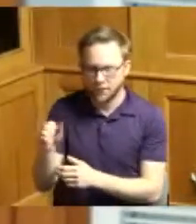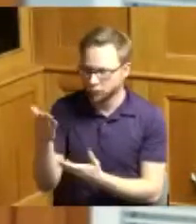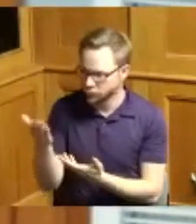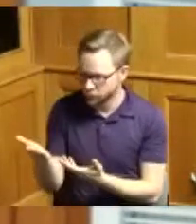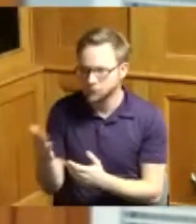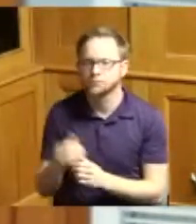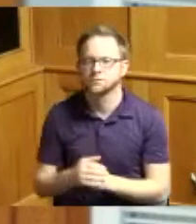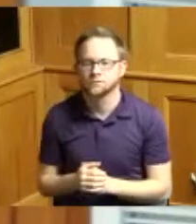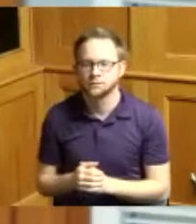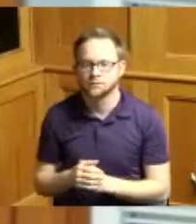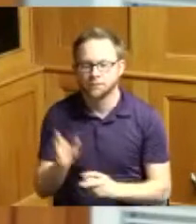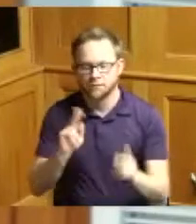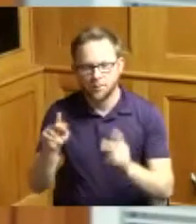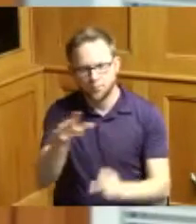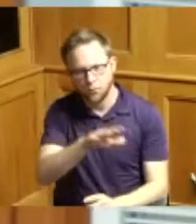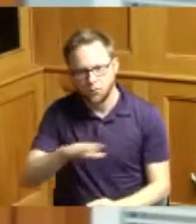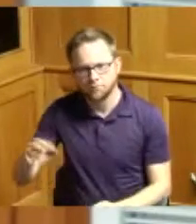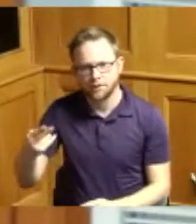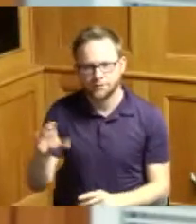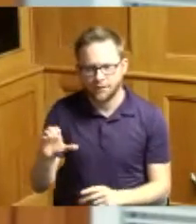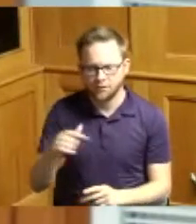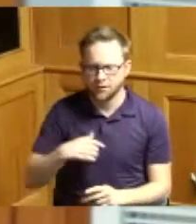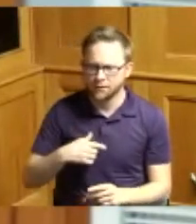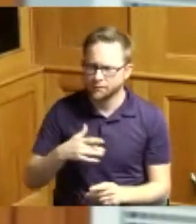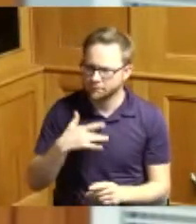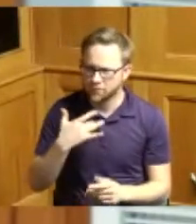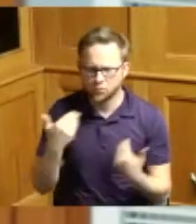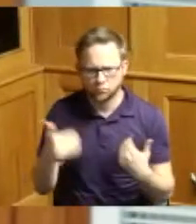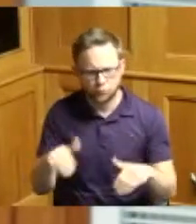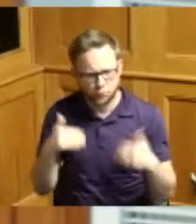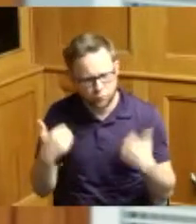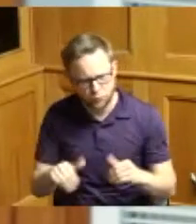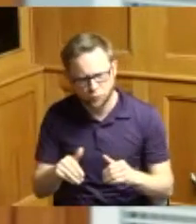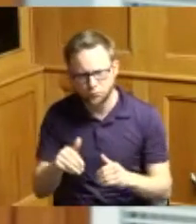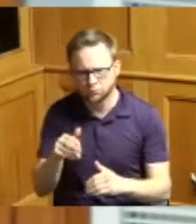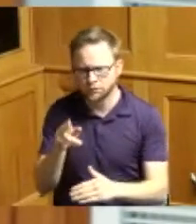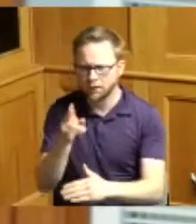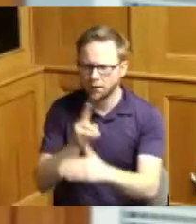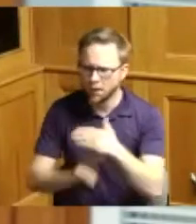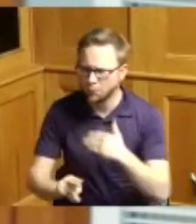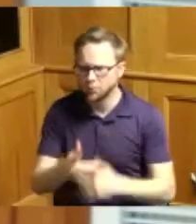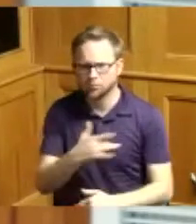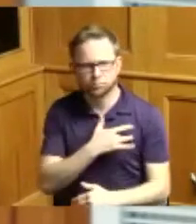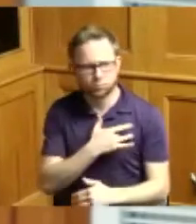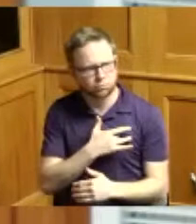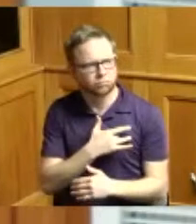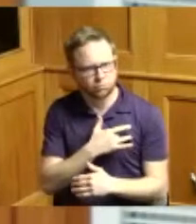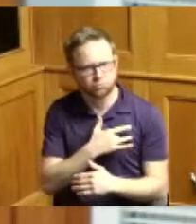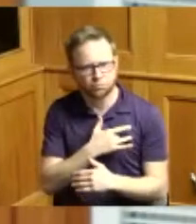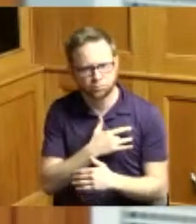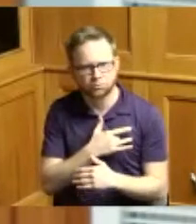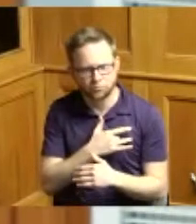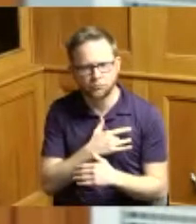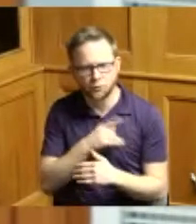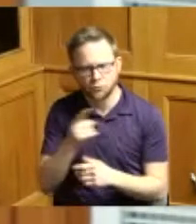citizens of Hamilton County I am extremely humbled and honored by this recognition I know when I